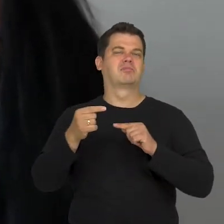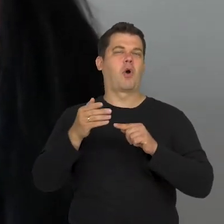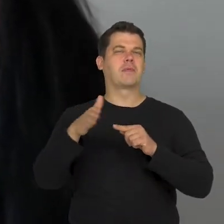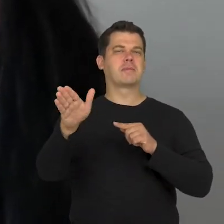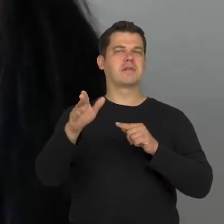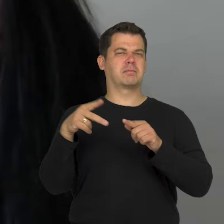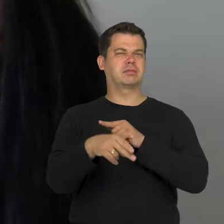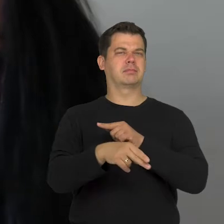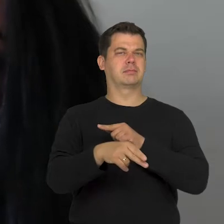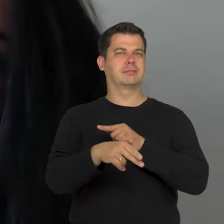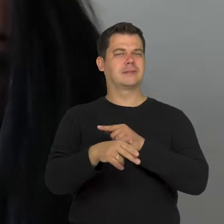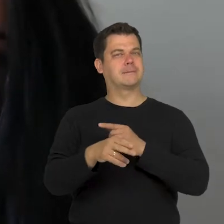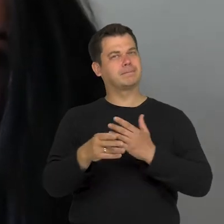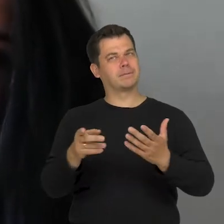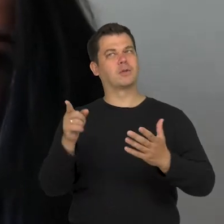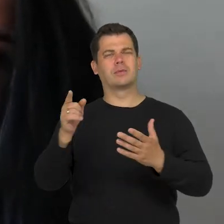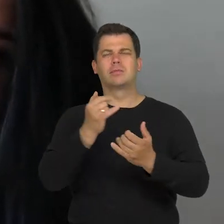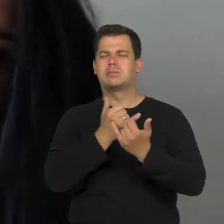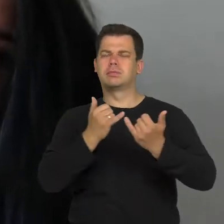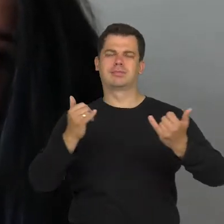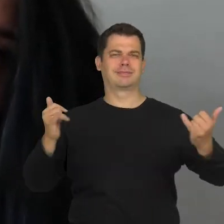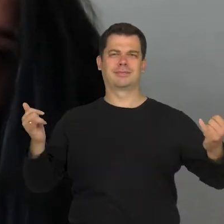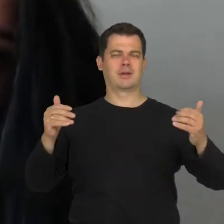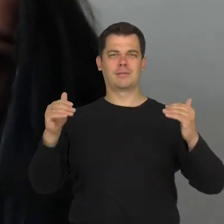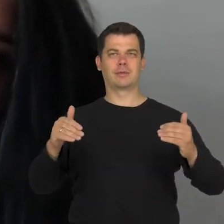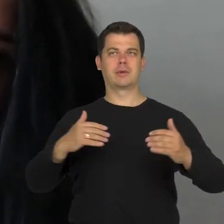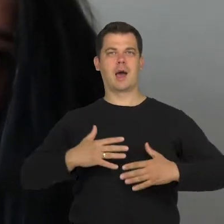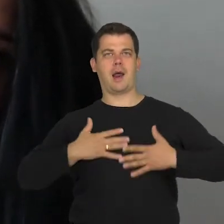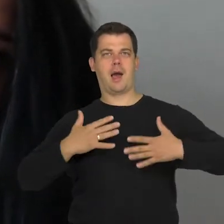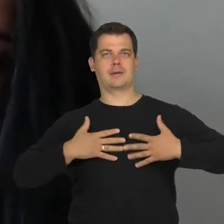So here we have the whole spectrum of our reactions